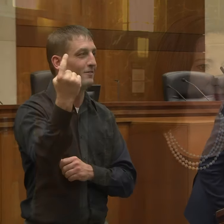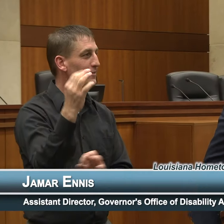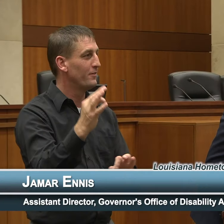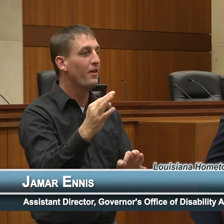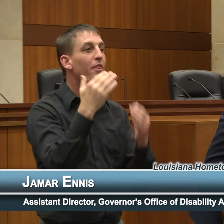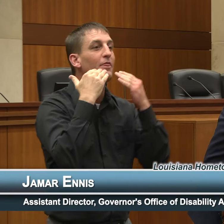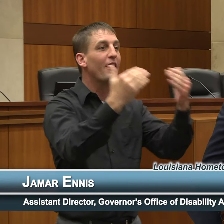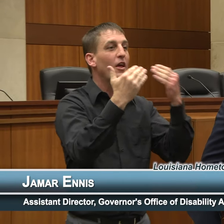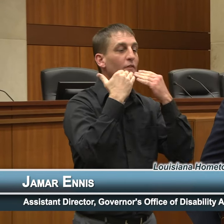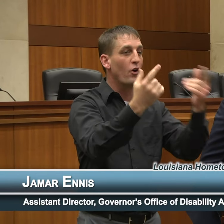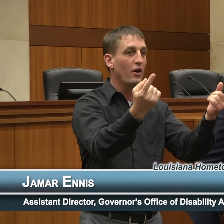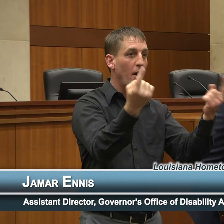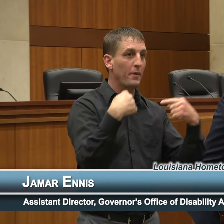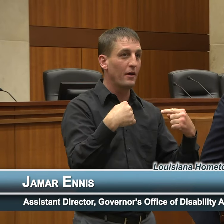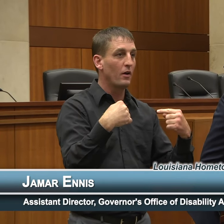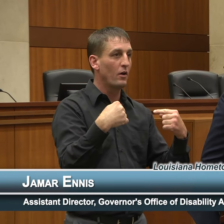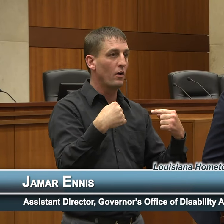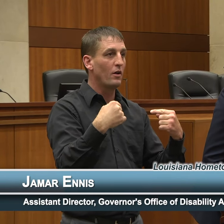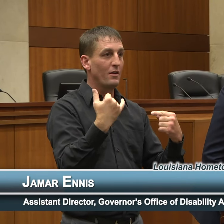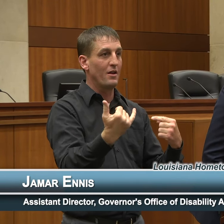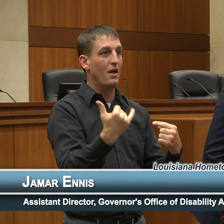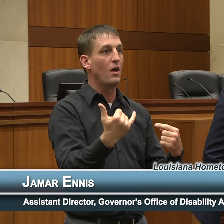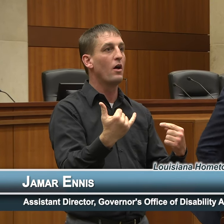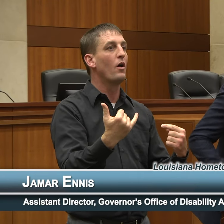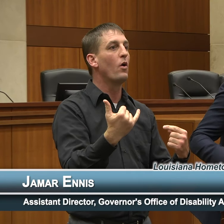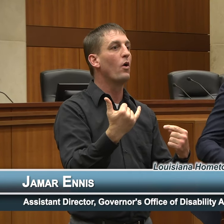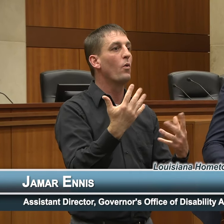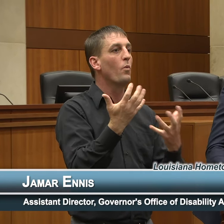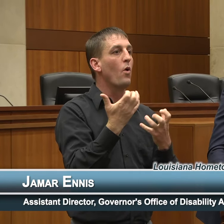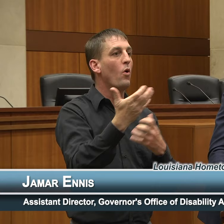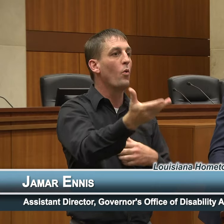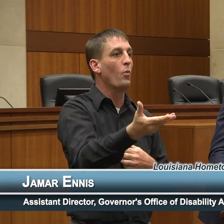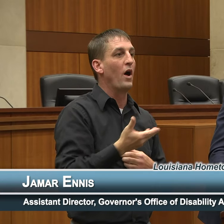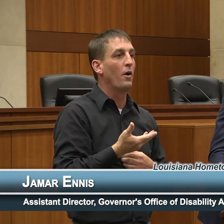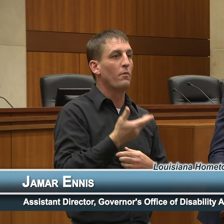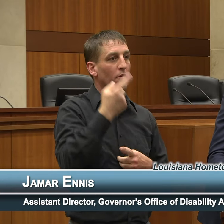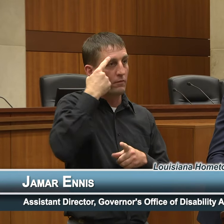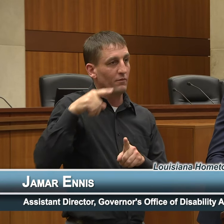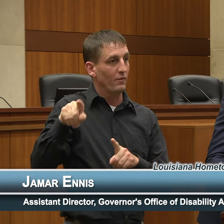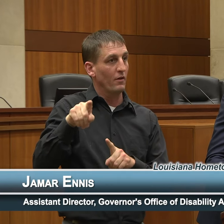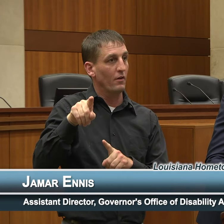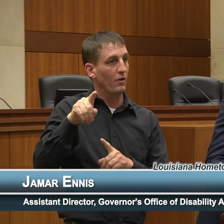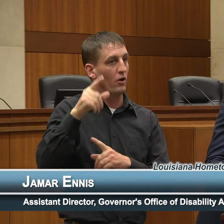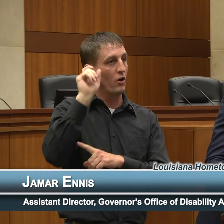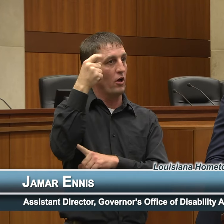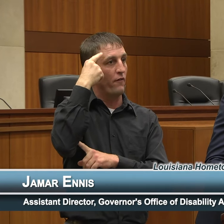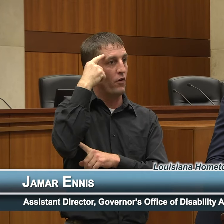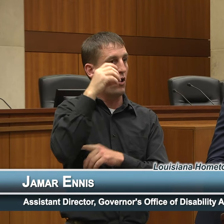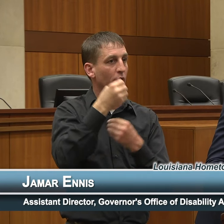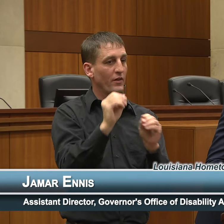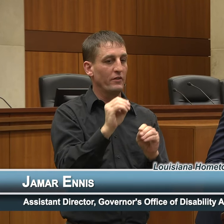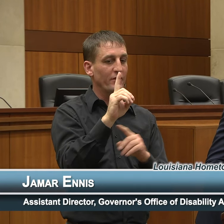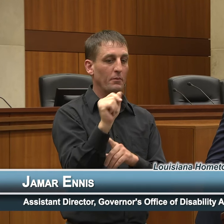Thank you all for coming. We'd like to welcome you on behalf of the Governor's Office of Disability Affairs and the Office of